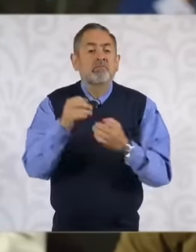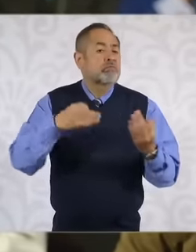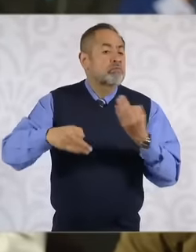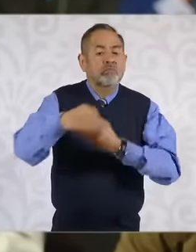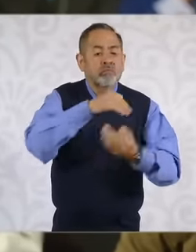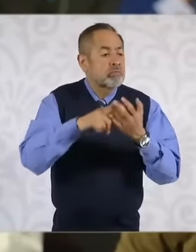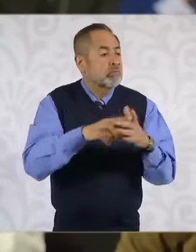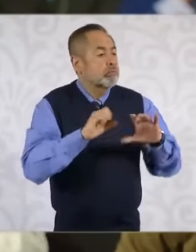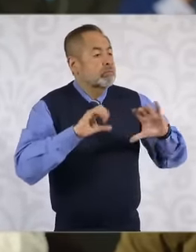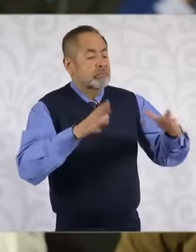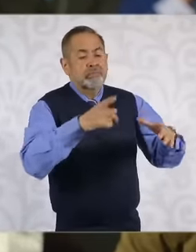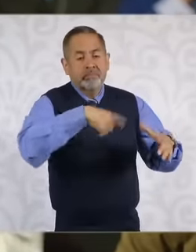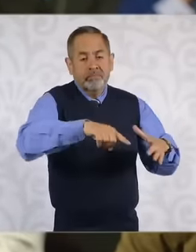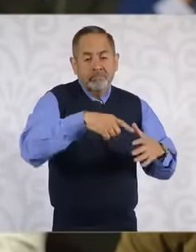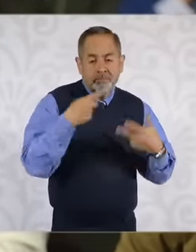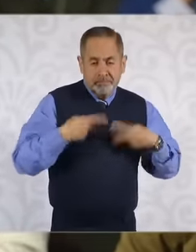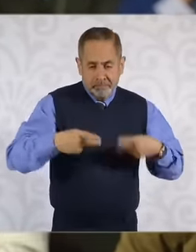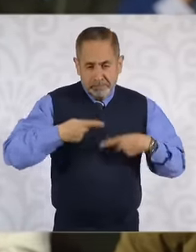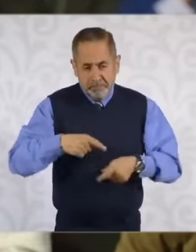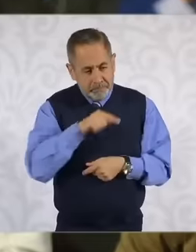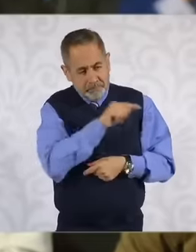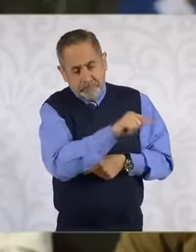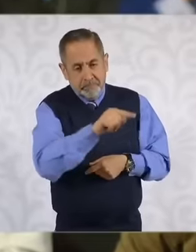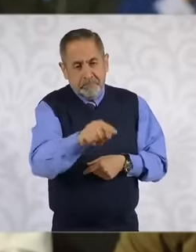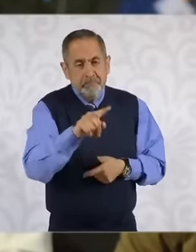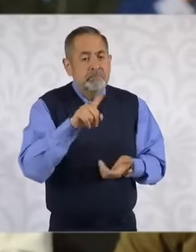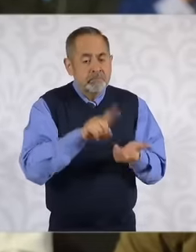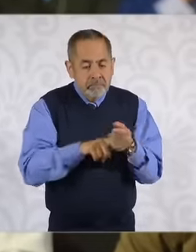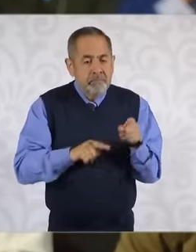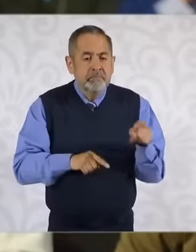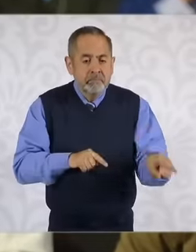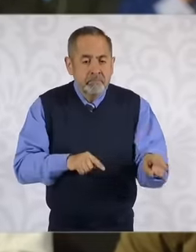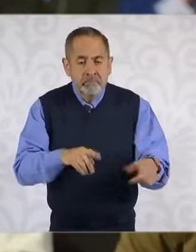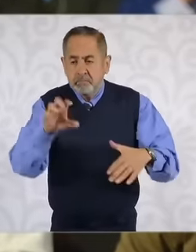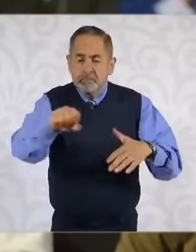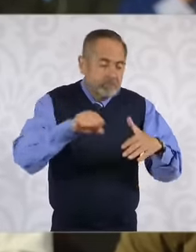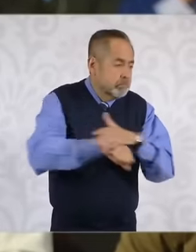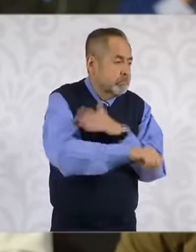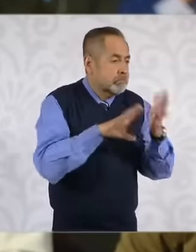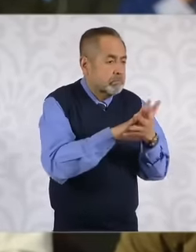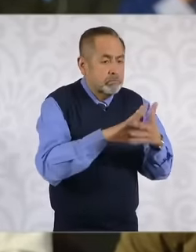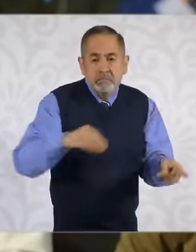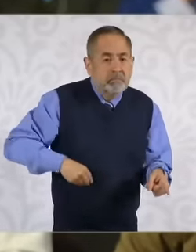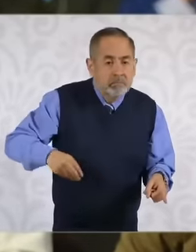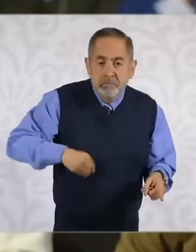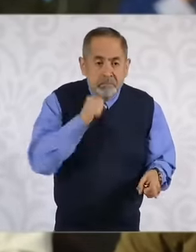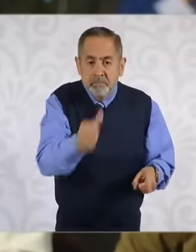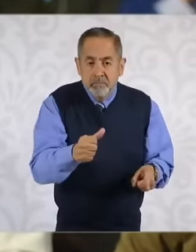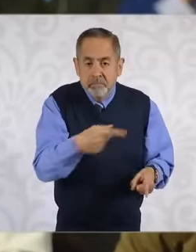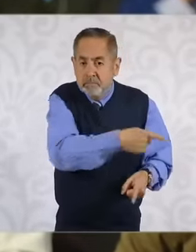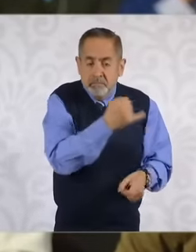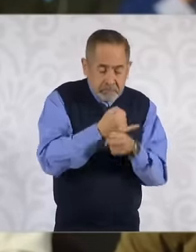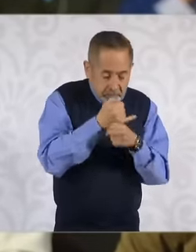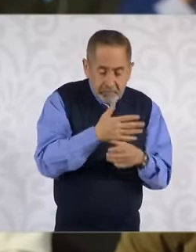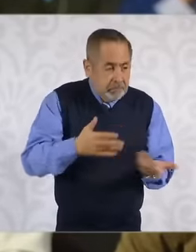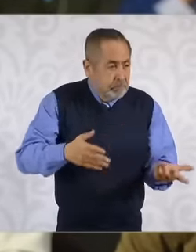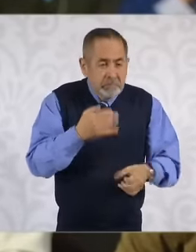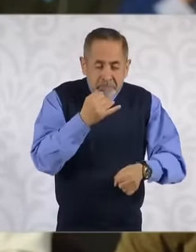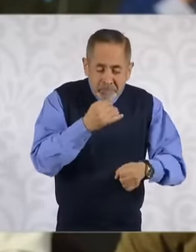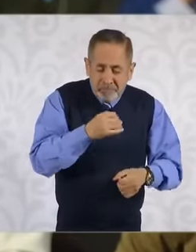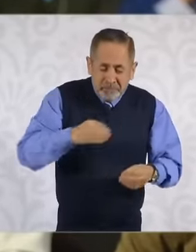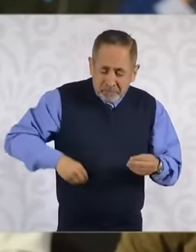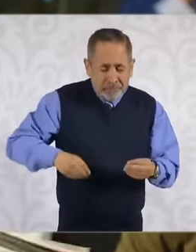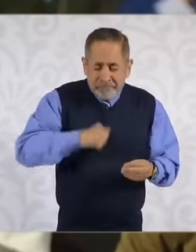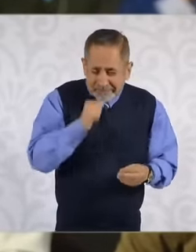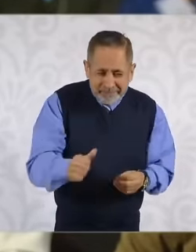people who are inside these centers penitentiaries who are innocent and that the only